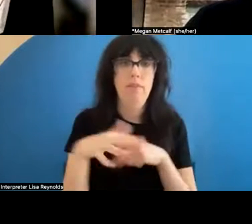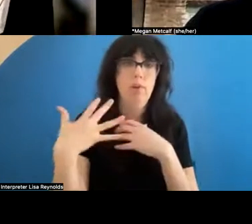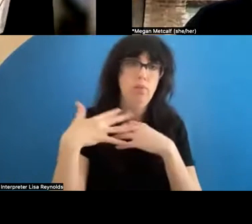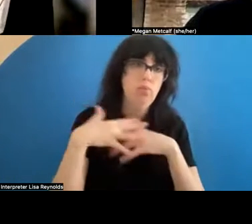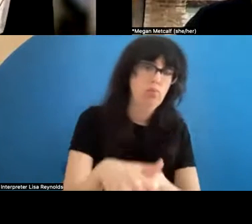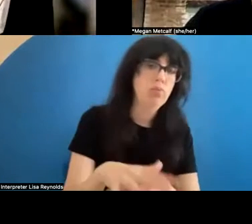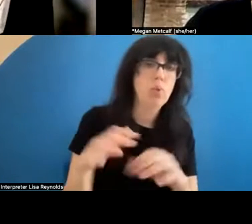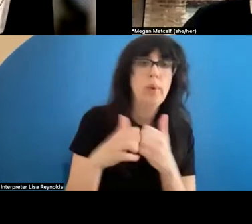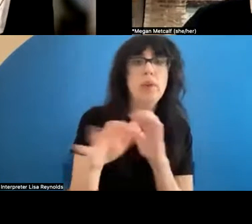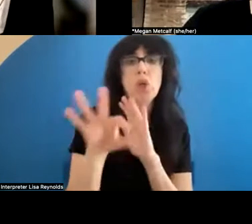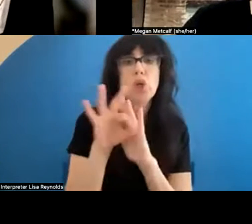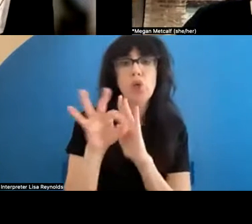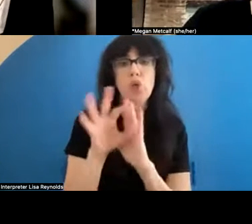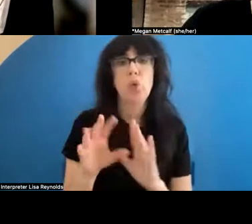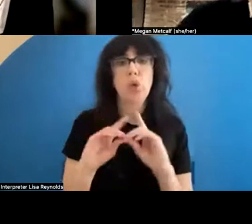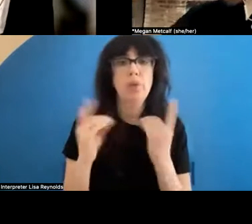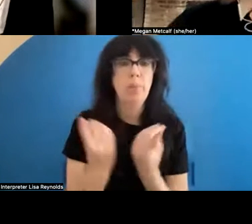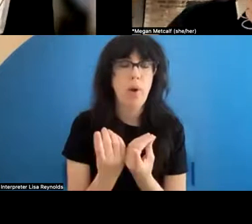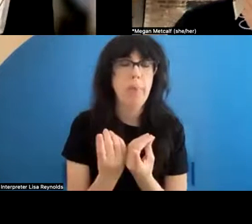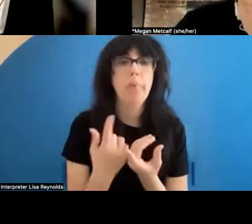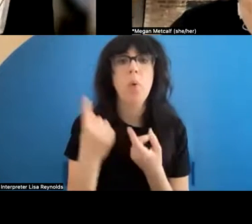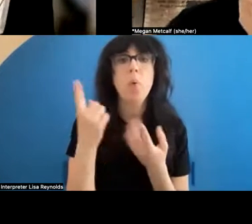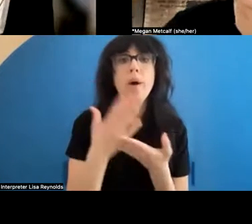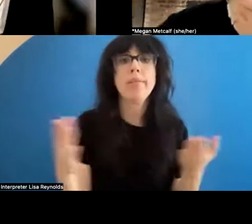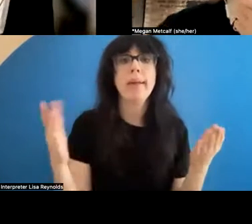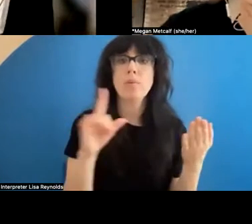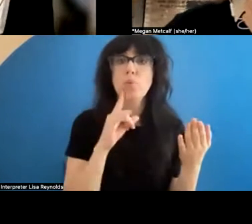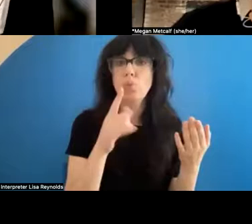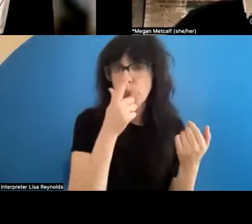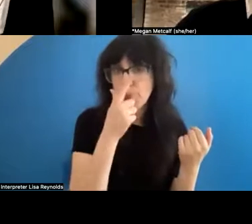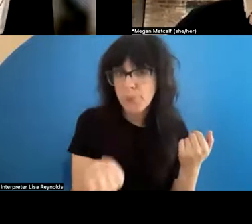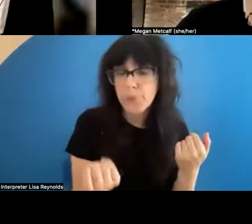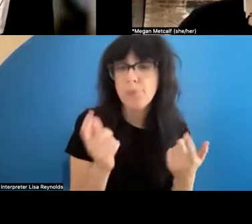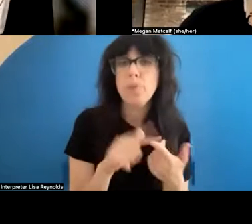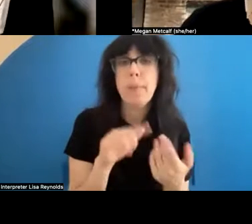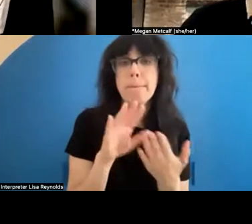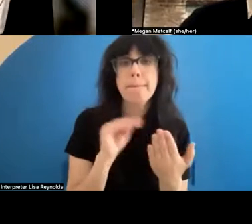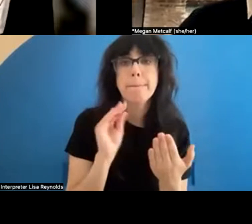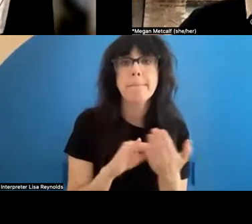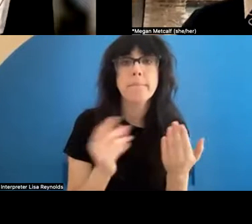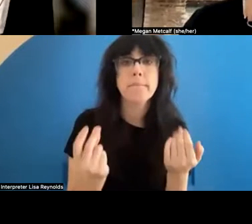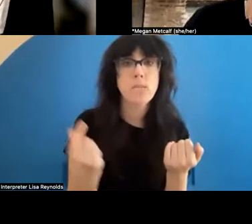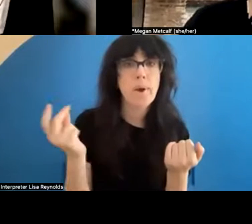department, for example. One thing that I was very interested to learn right away is that there is no -- that each